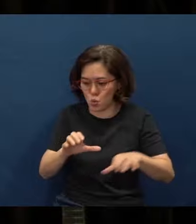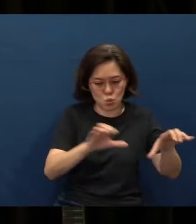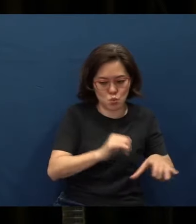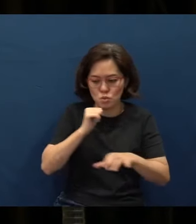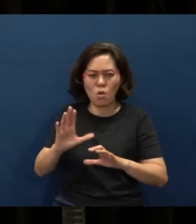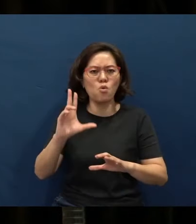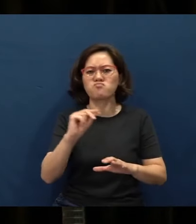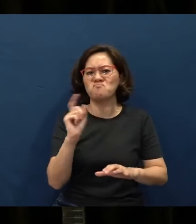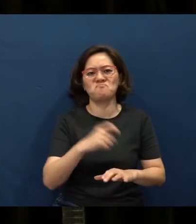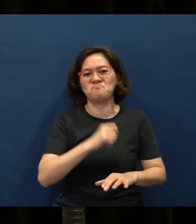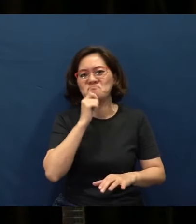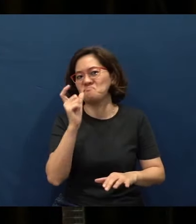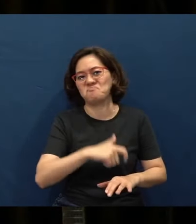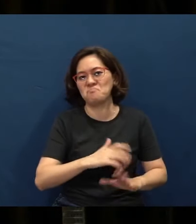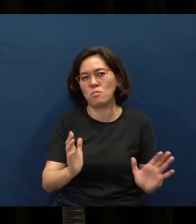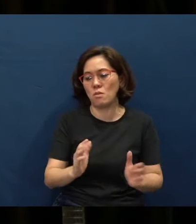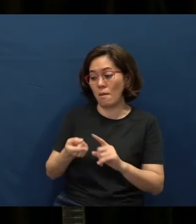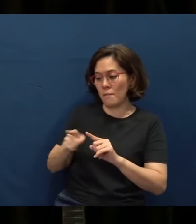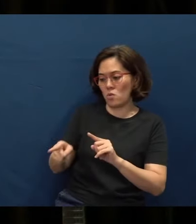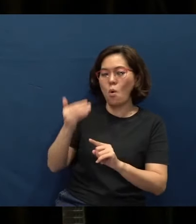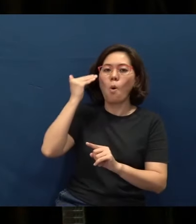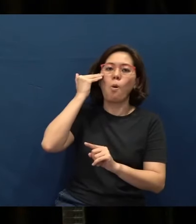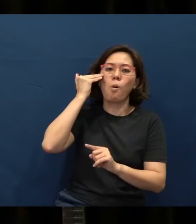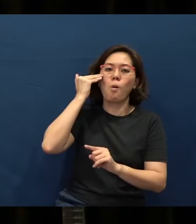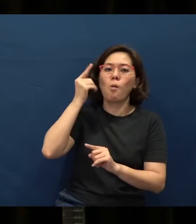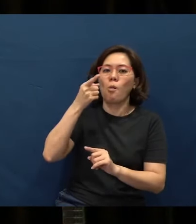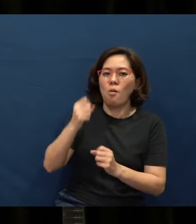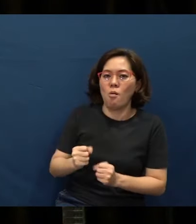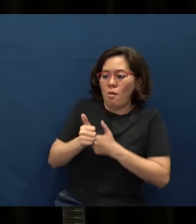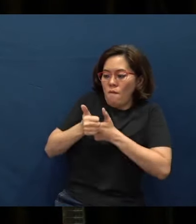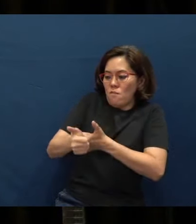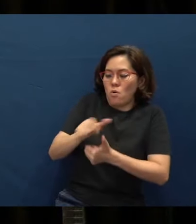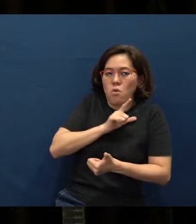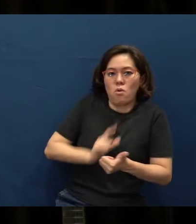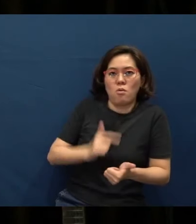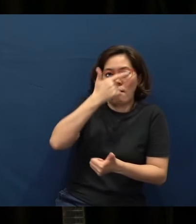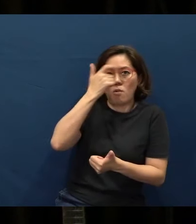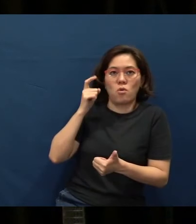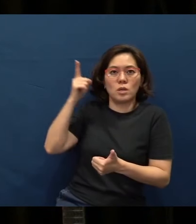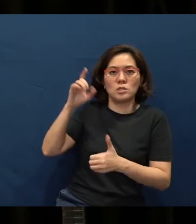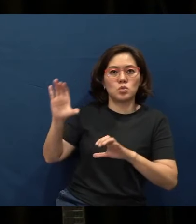No, but you know that you can follow the Lord, because He's doing it through you.